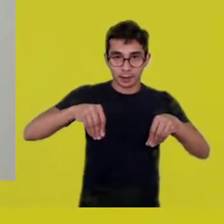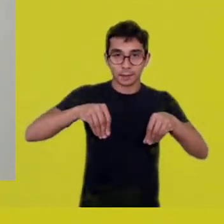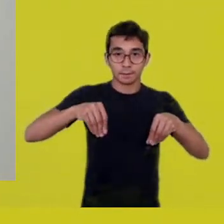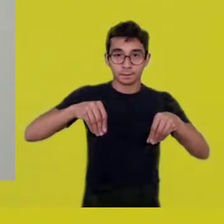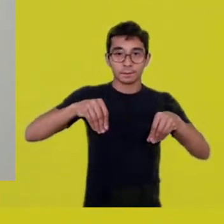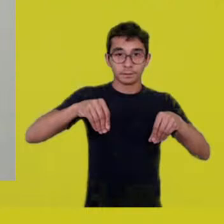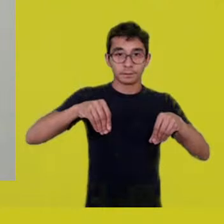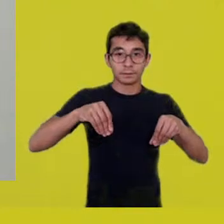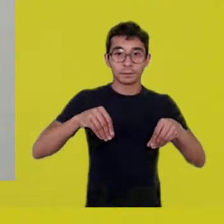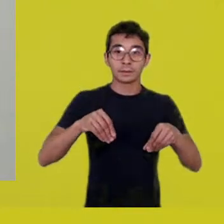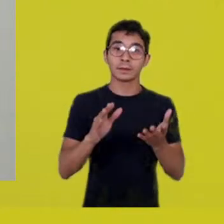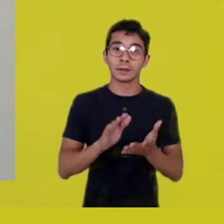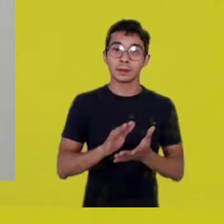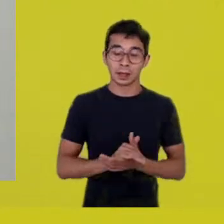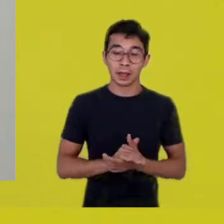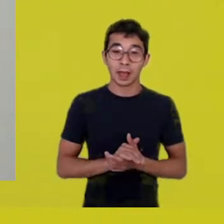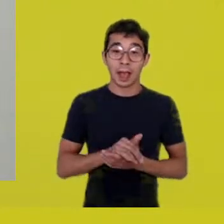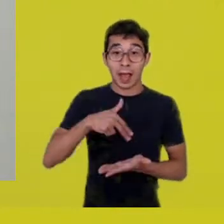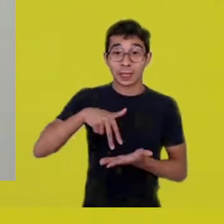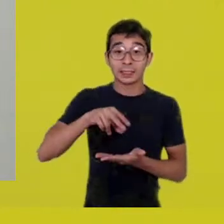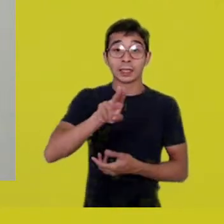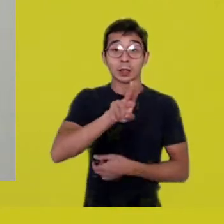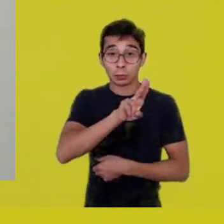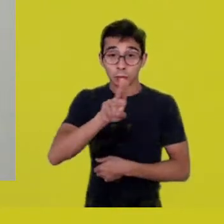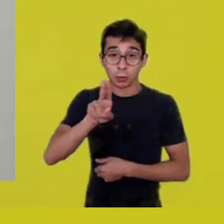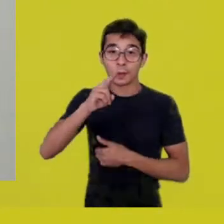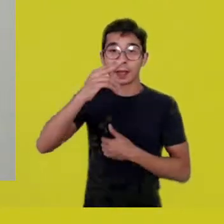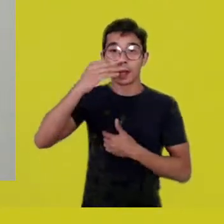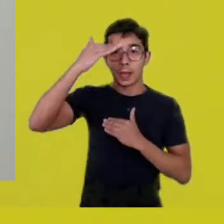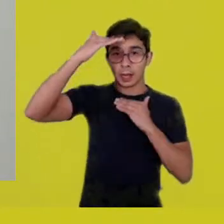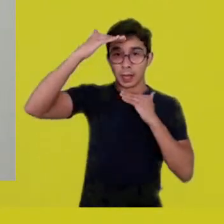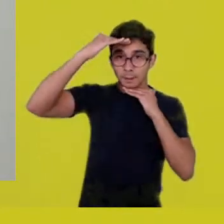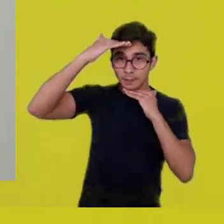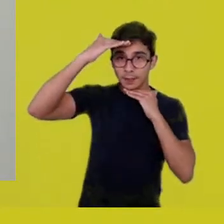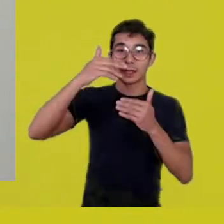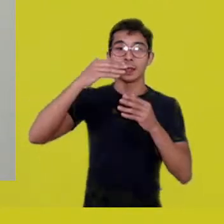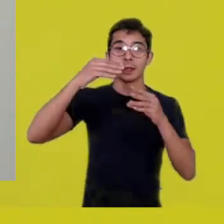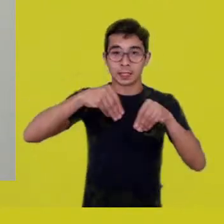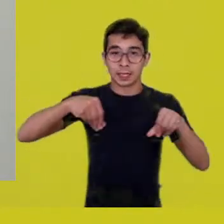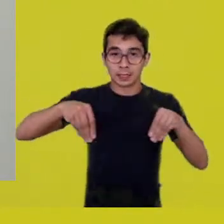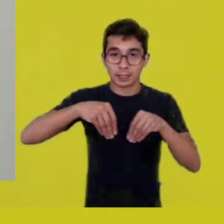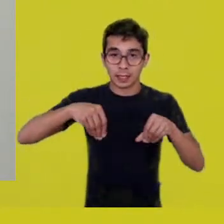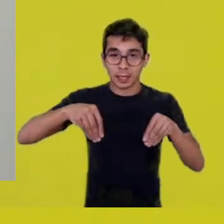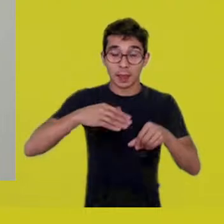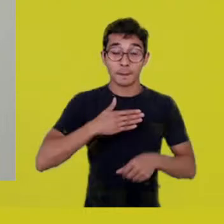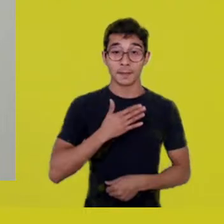In the Krenak language, the invocation for those doing that in the yard